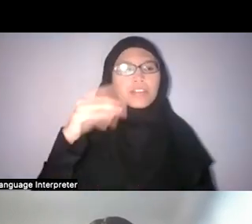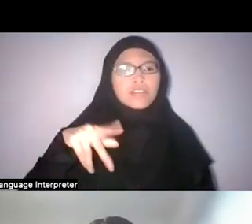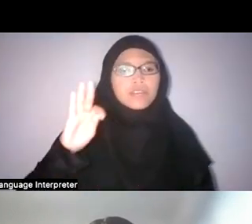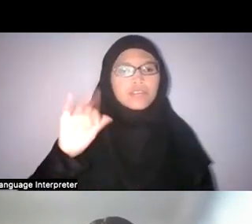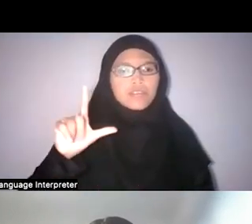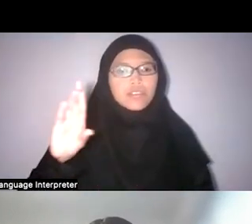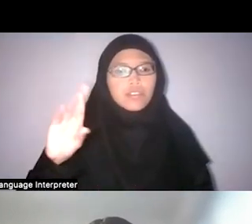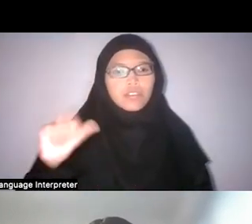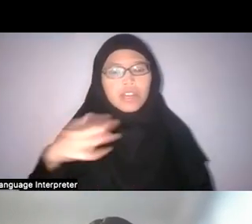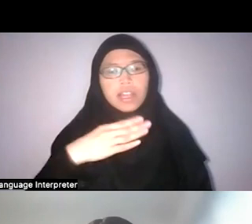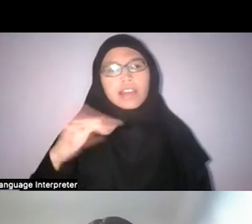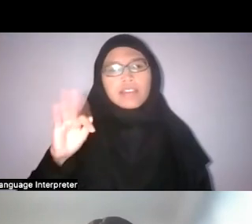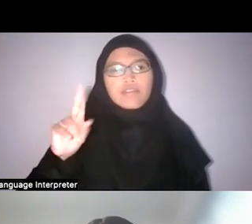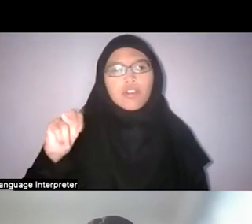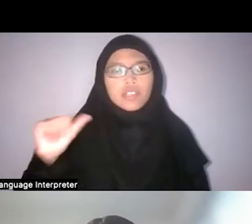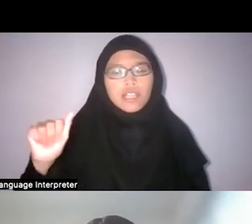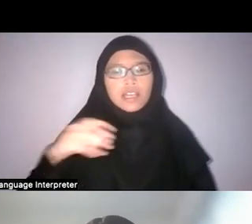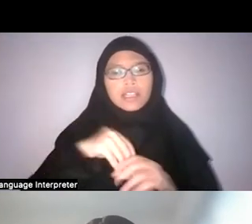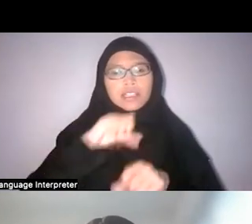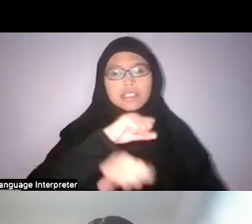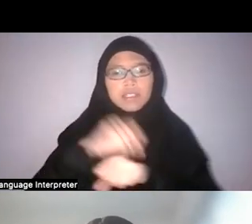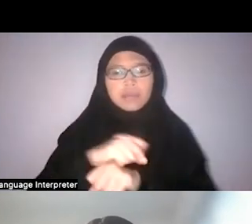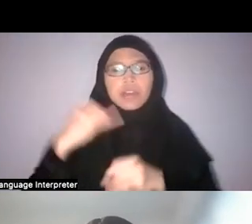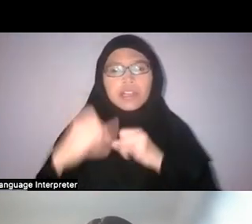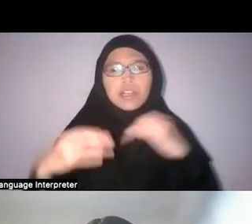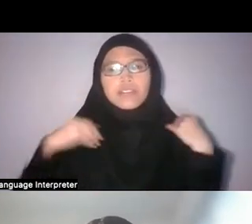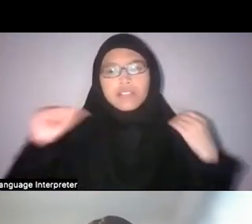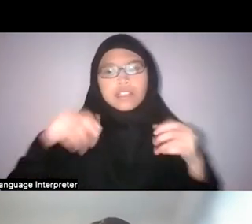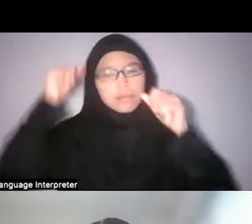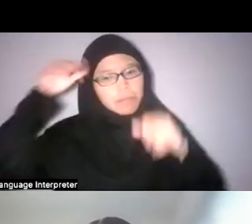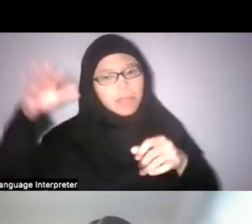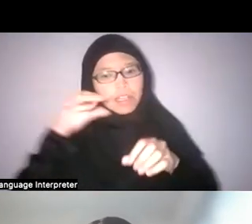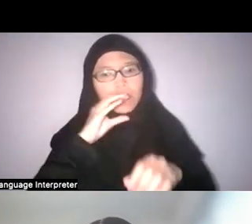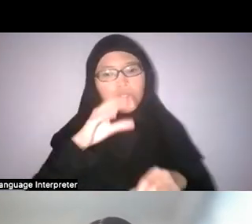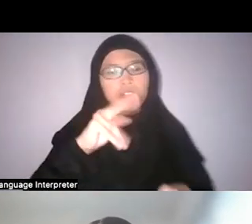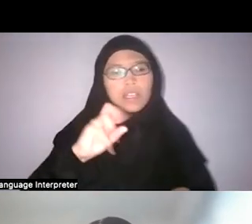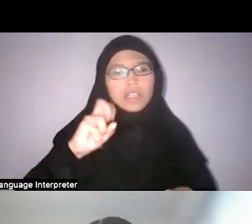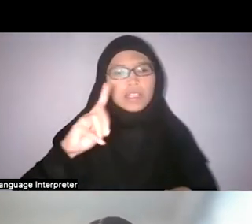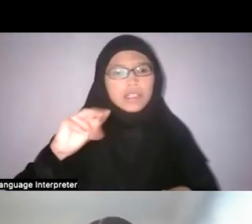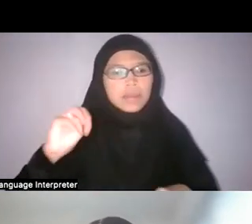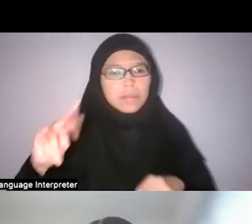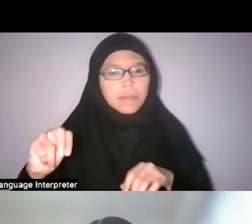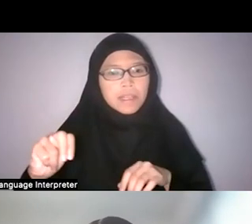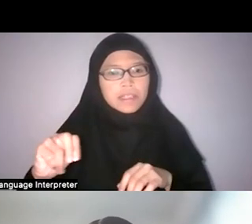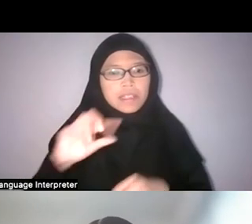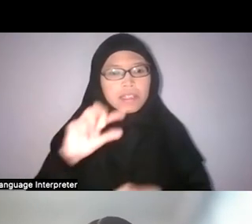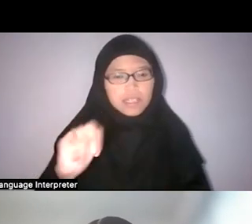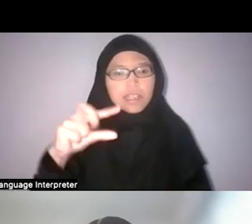And lastly, there’s another man called Ngadiman bin Haji Ismail. He was a plant collector at the Botanic Gardens as well.